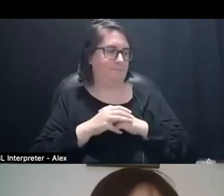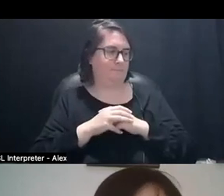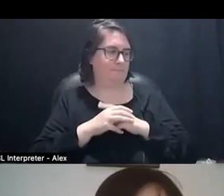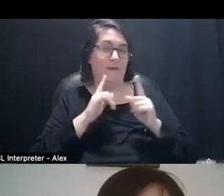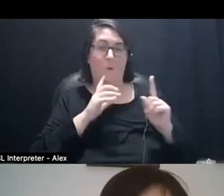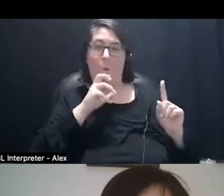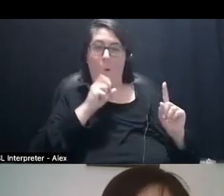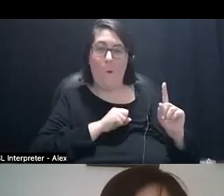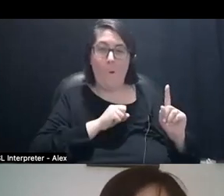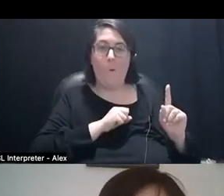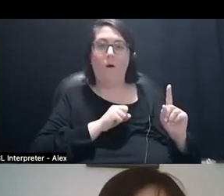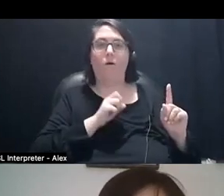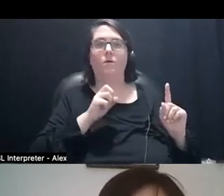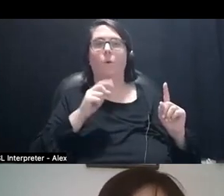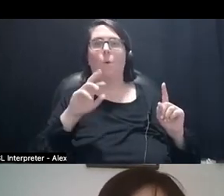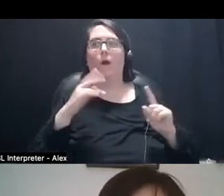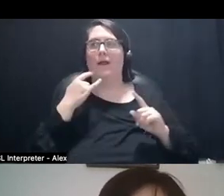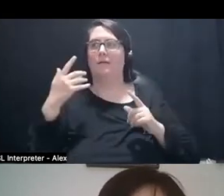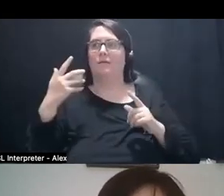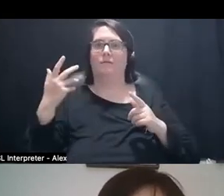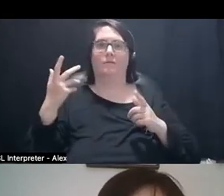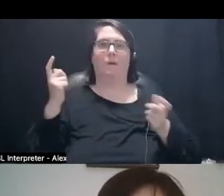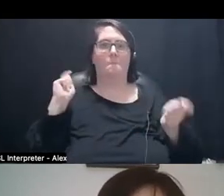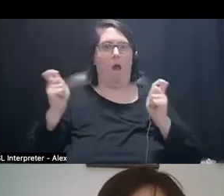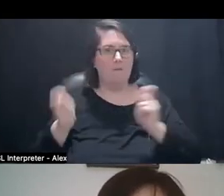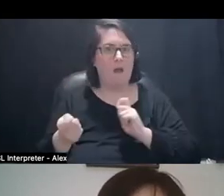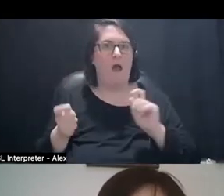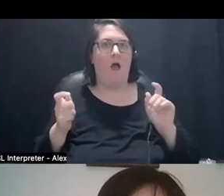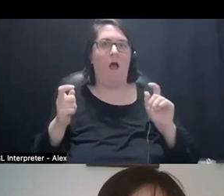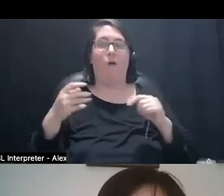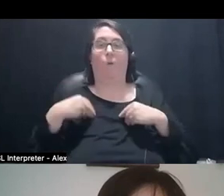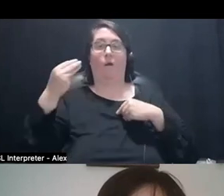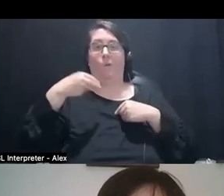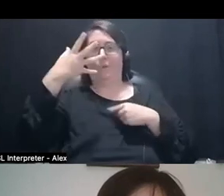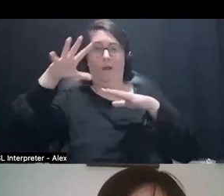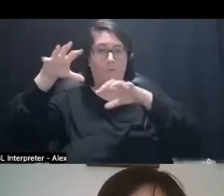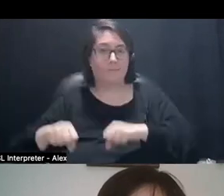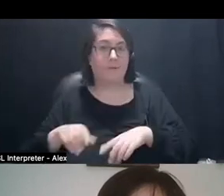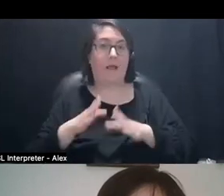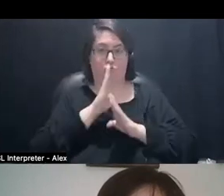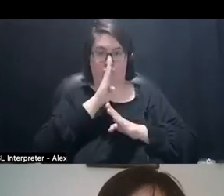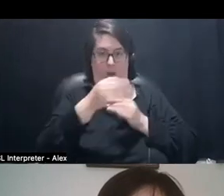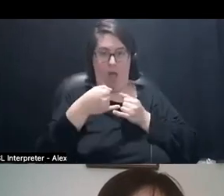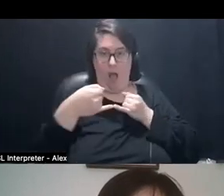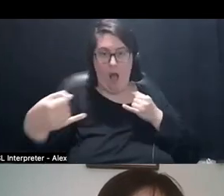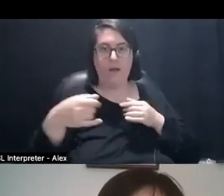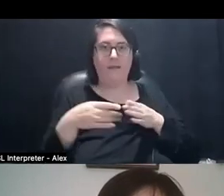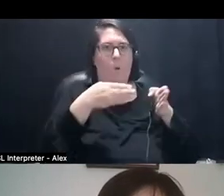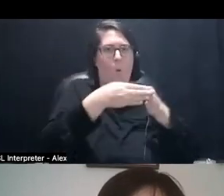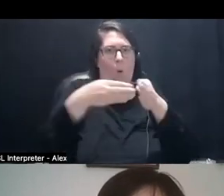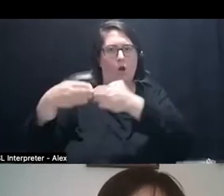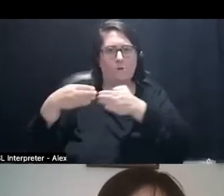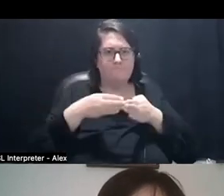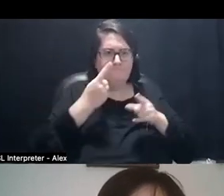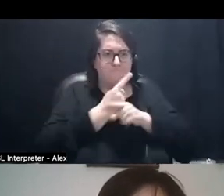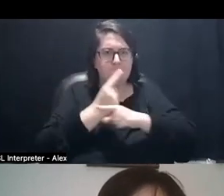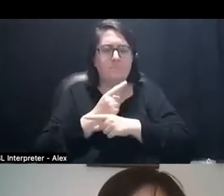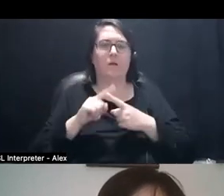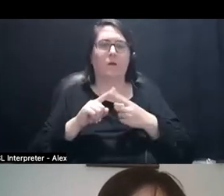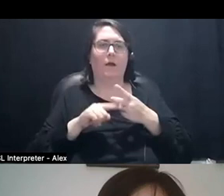but also colonized and like commodified. Straight lines, you know, tight corners, even stitches,